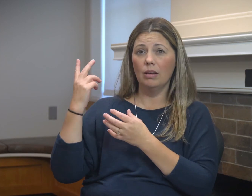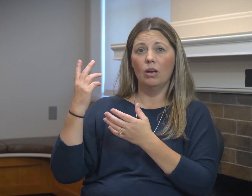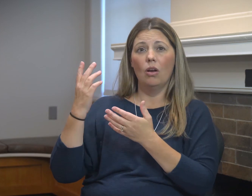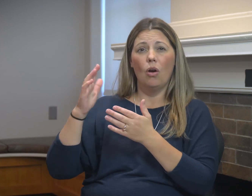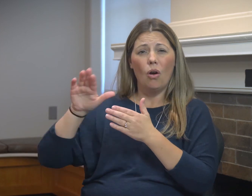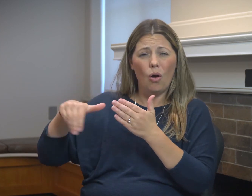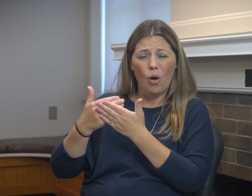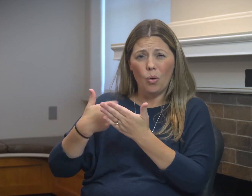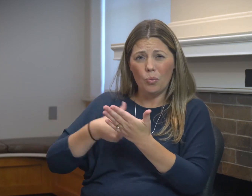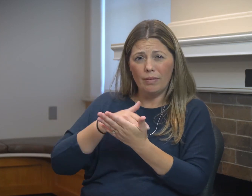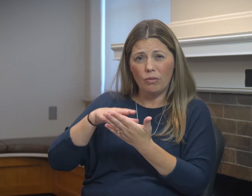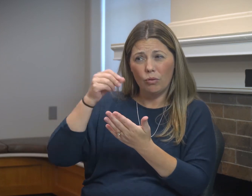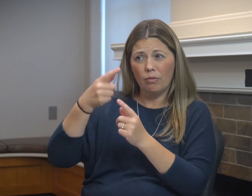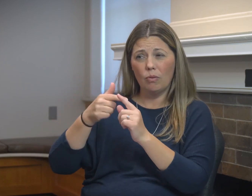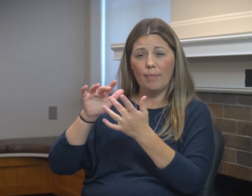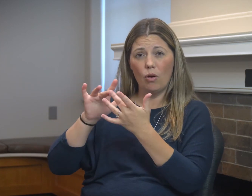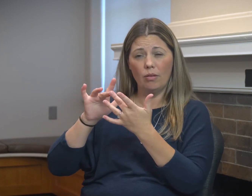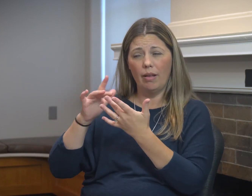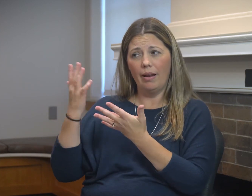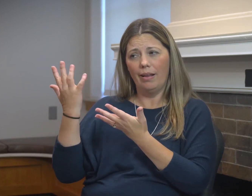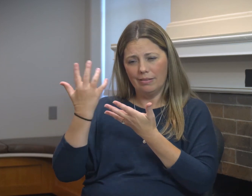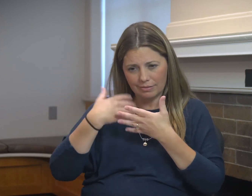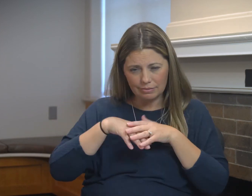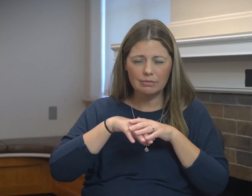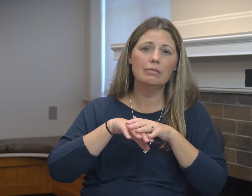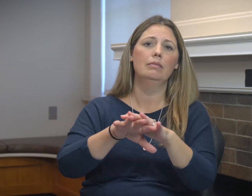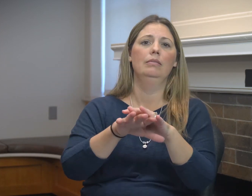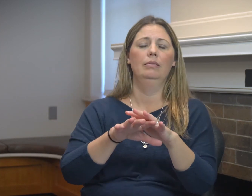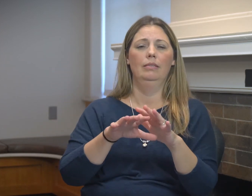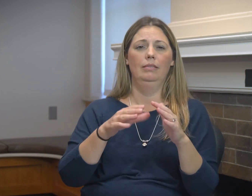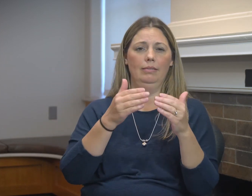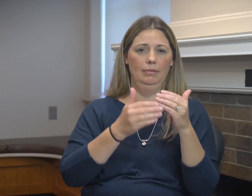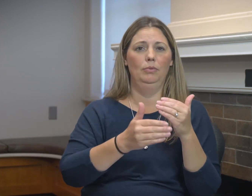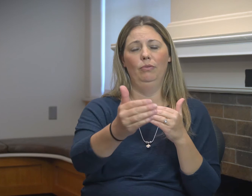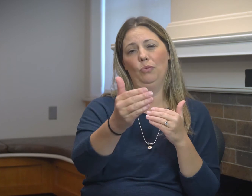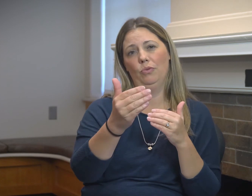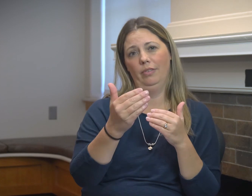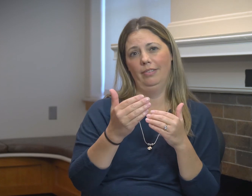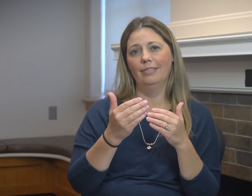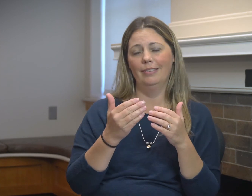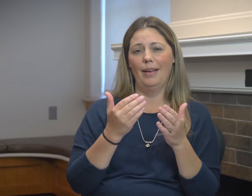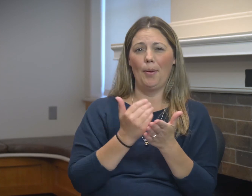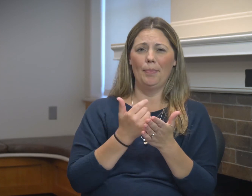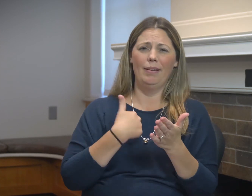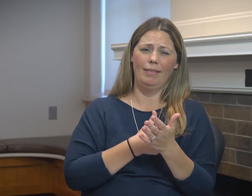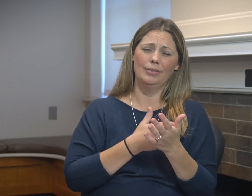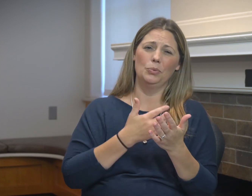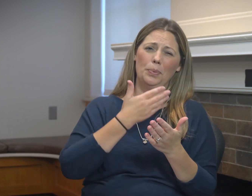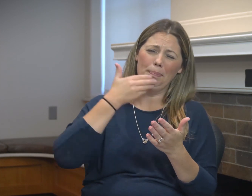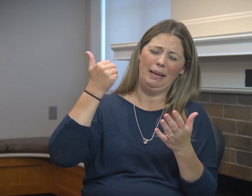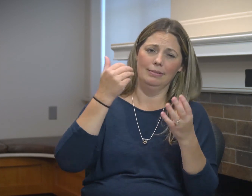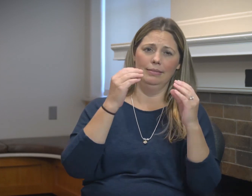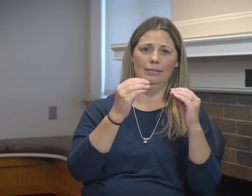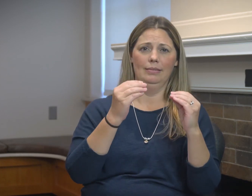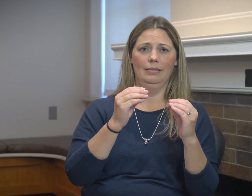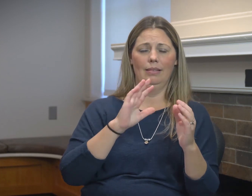It is important that we look back and incorporate all that we've learned from online learning as we move forward.